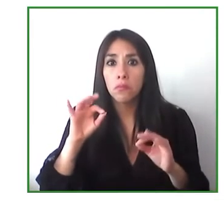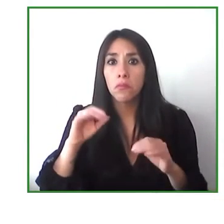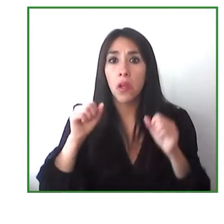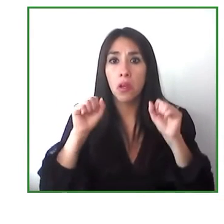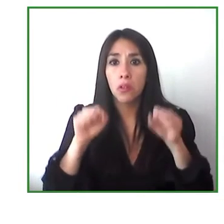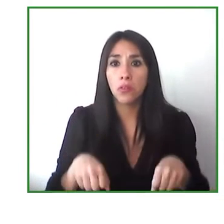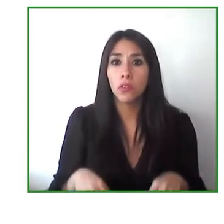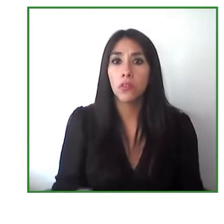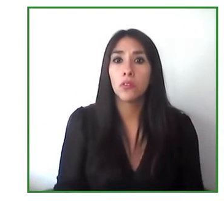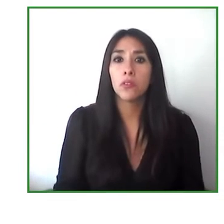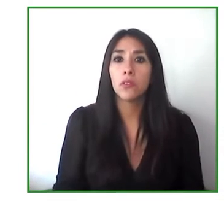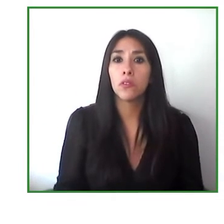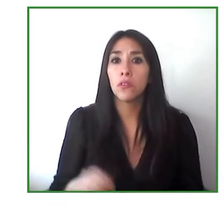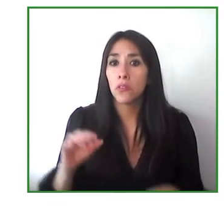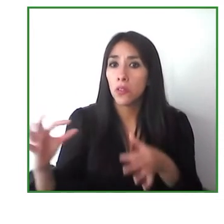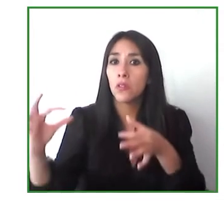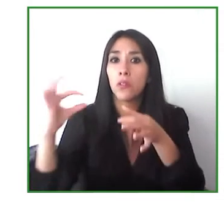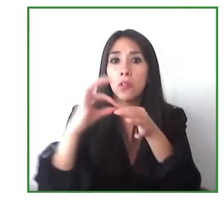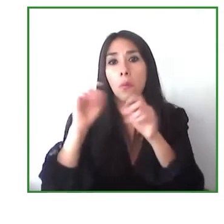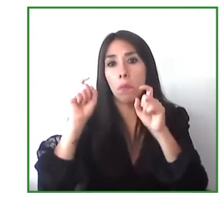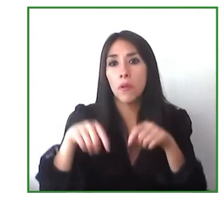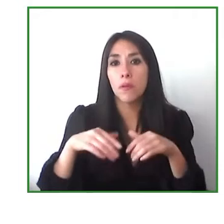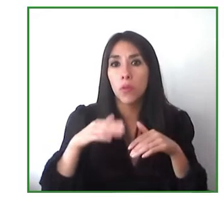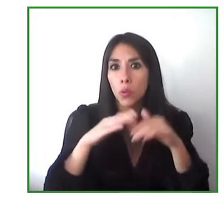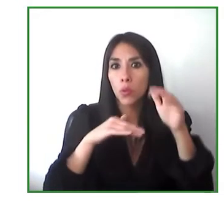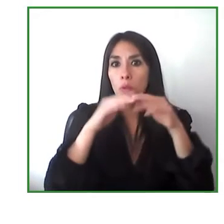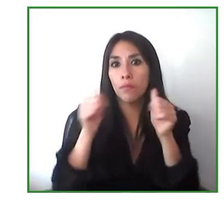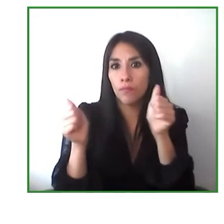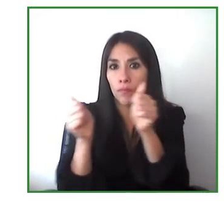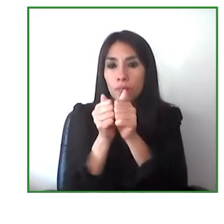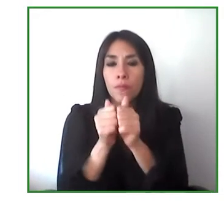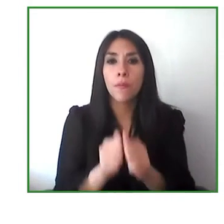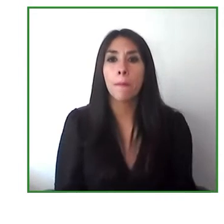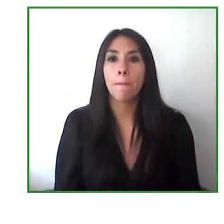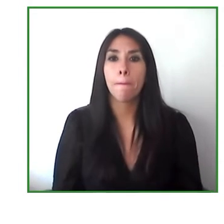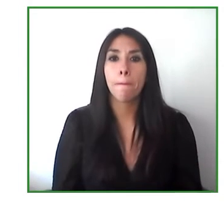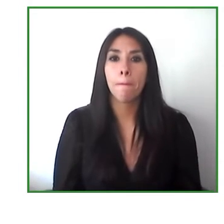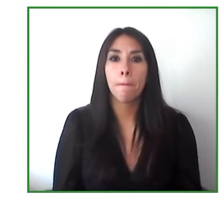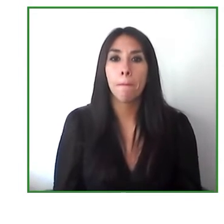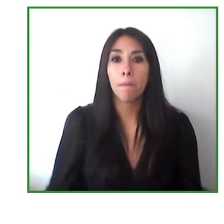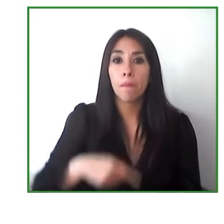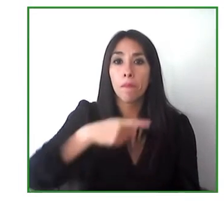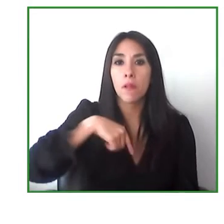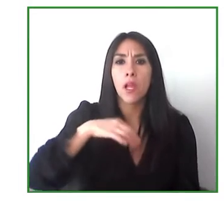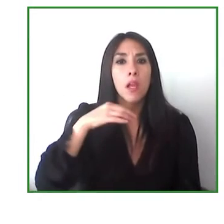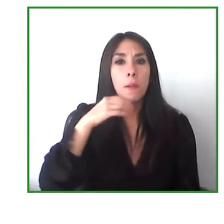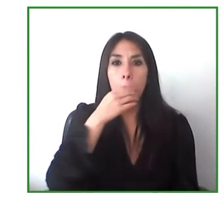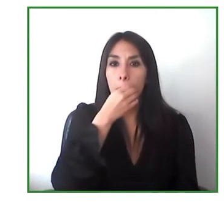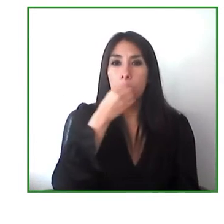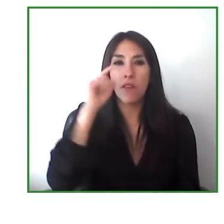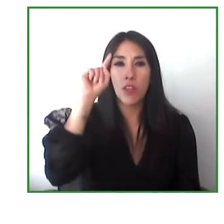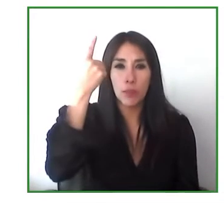they want to build together we always work on the premise that we can